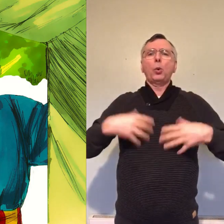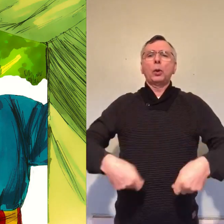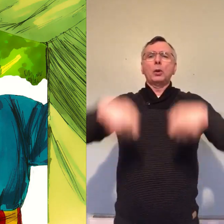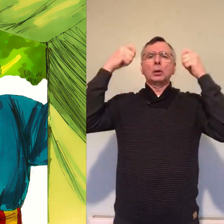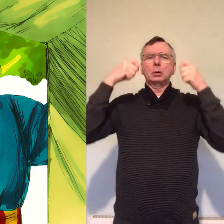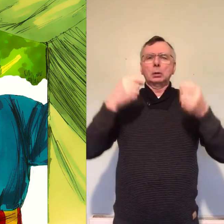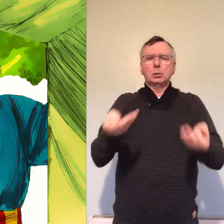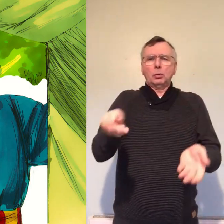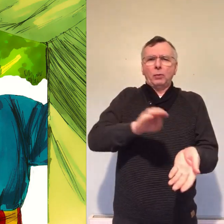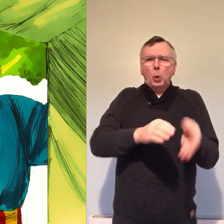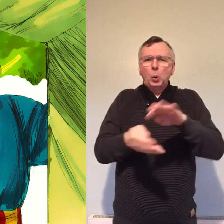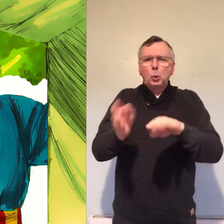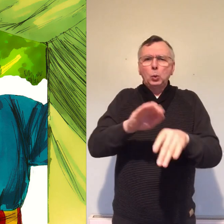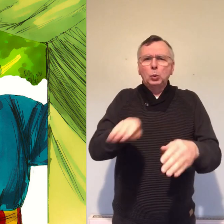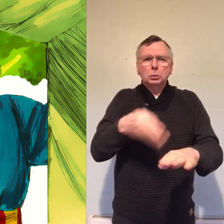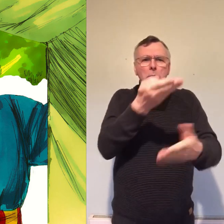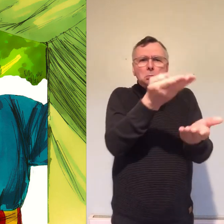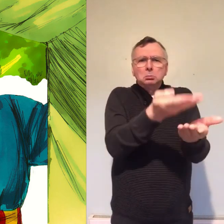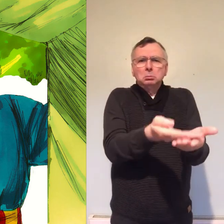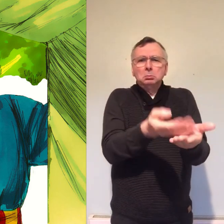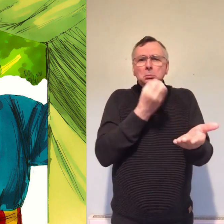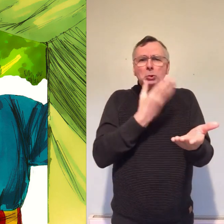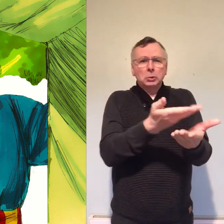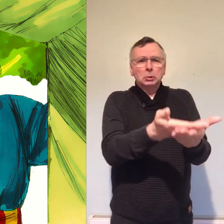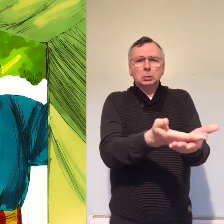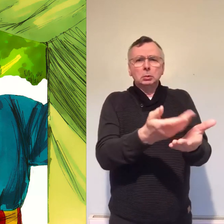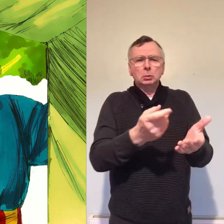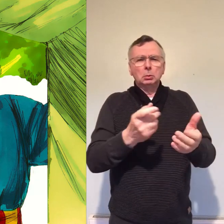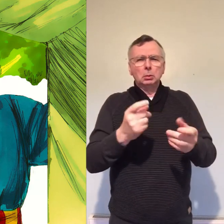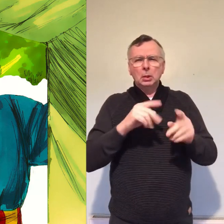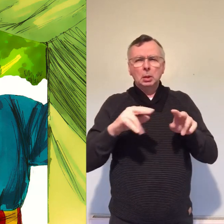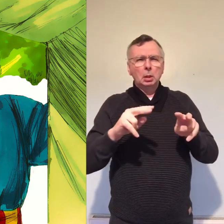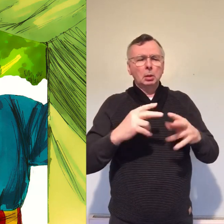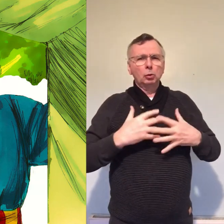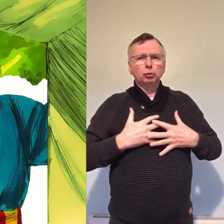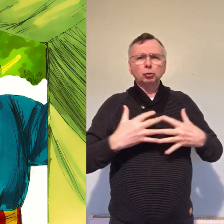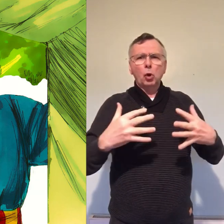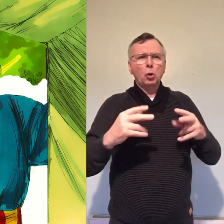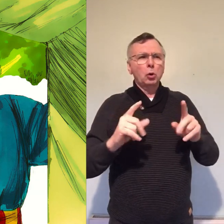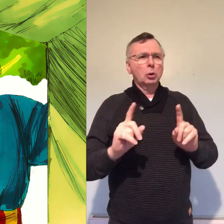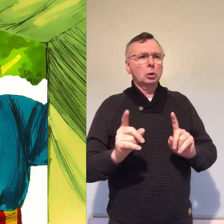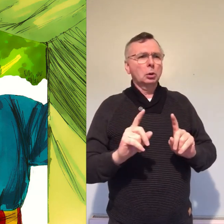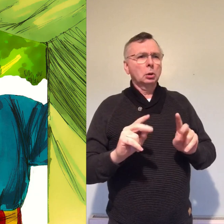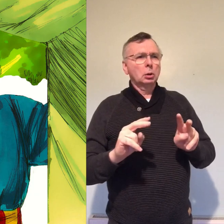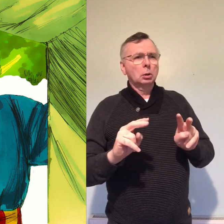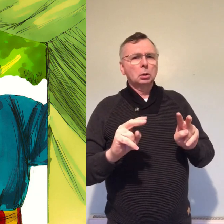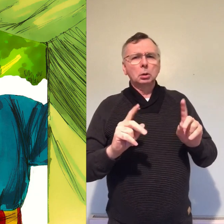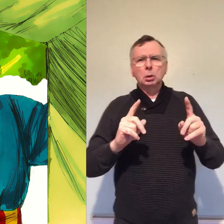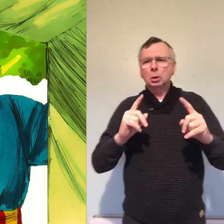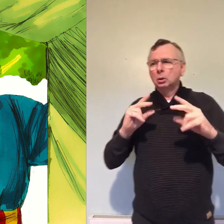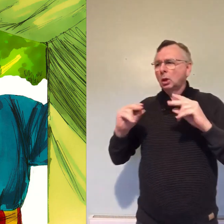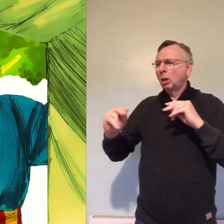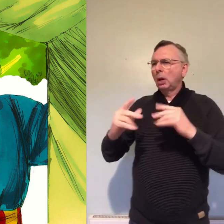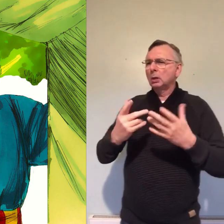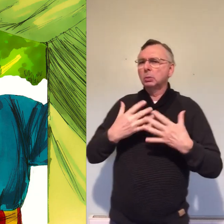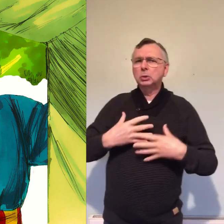had been laid on the stone and shocked an astonished they talked about each other